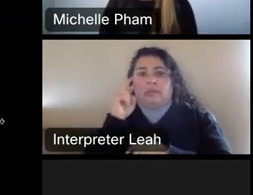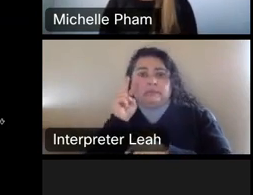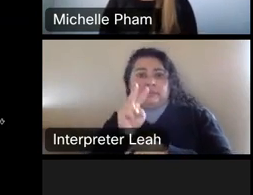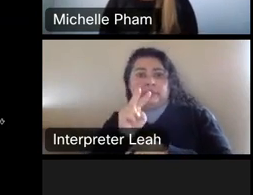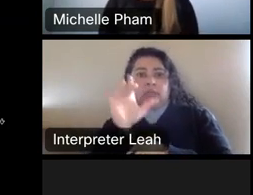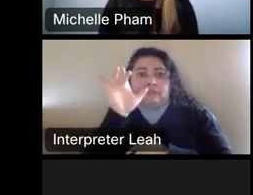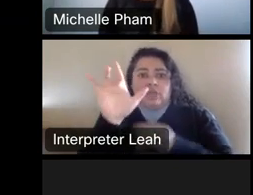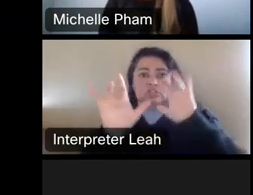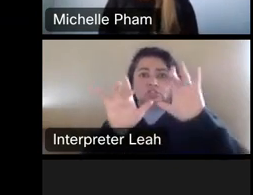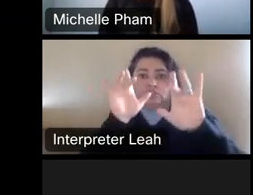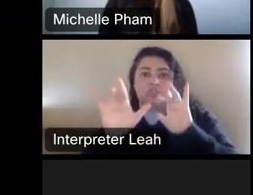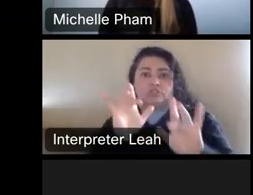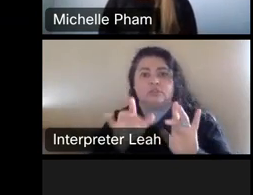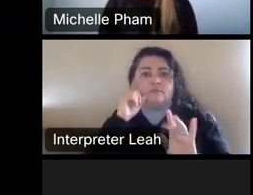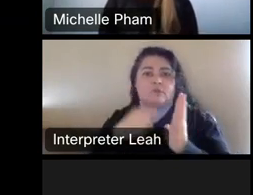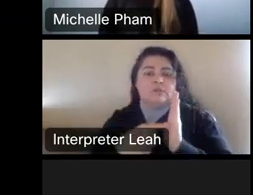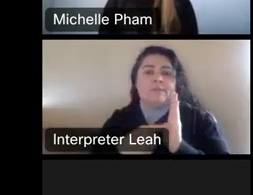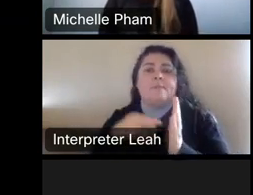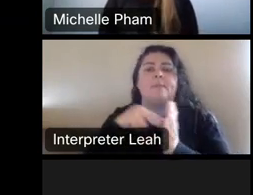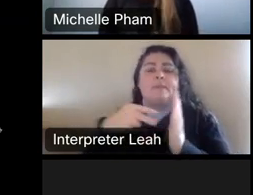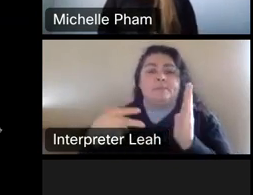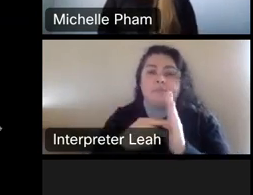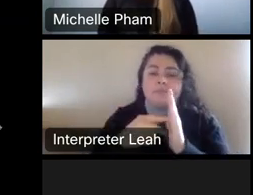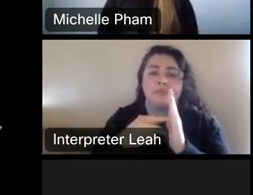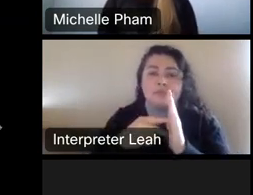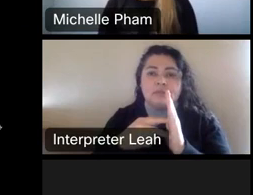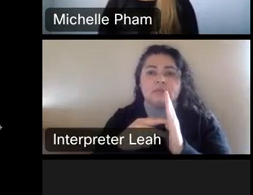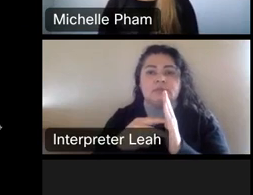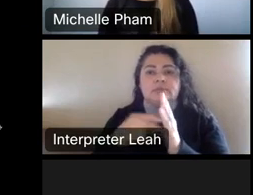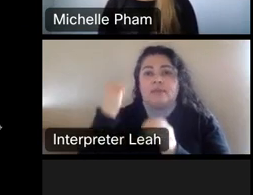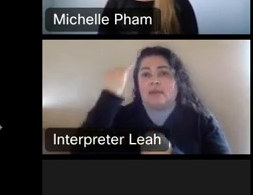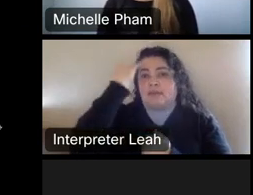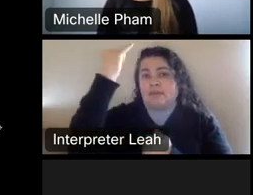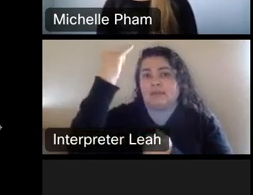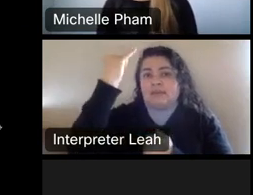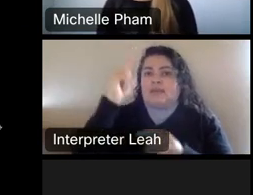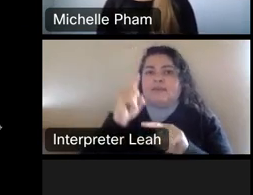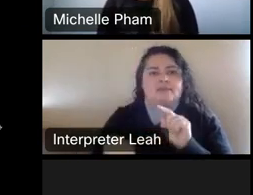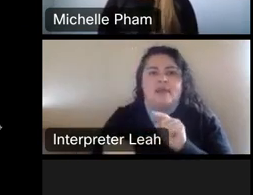So that means that ideas can't get be protected, right?